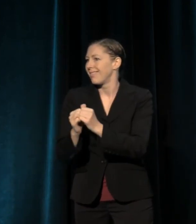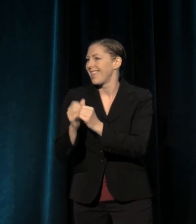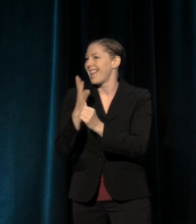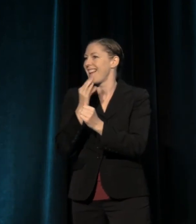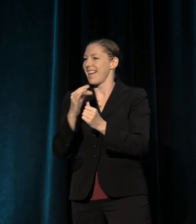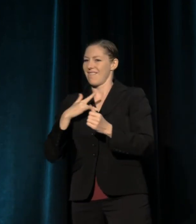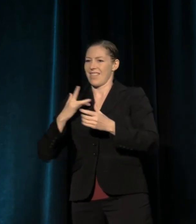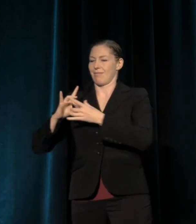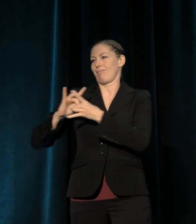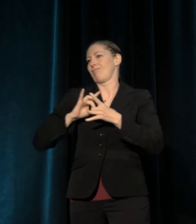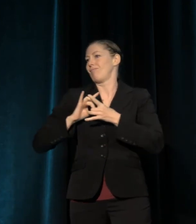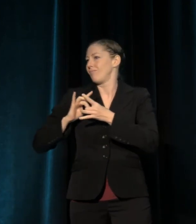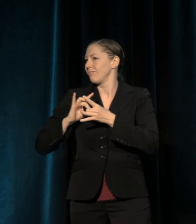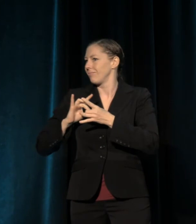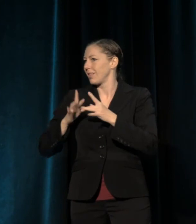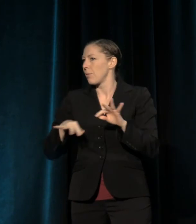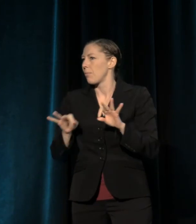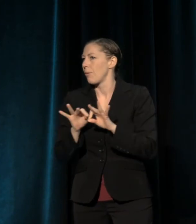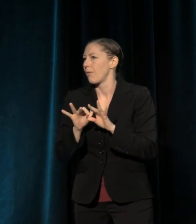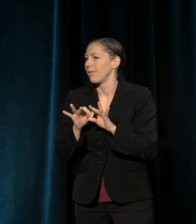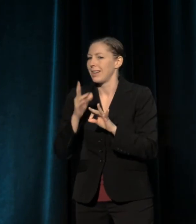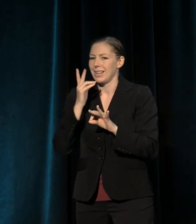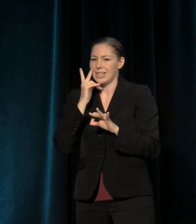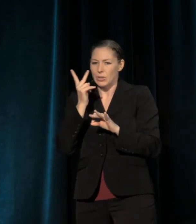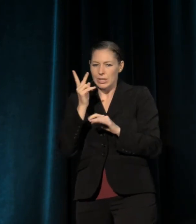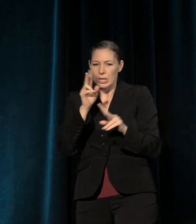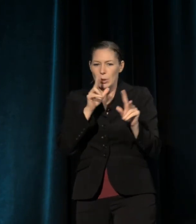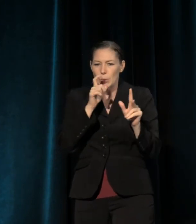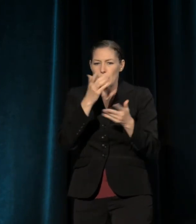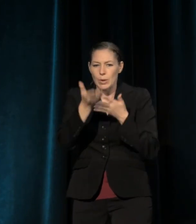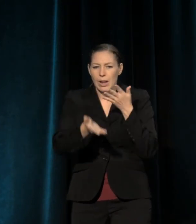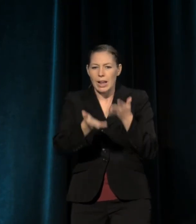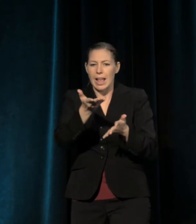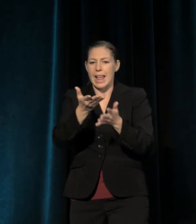That we start from seeing each other and moving into acting for each other.